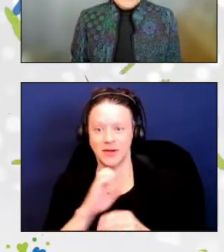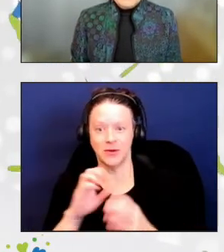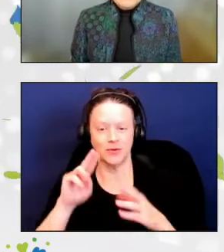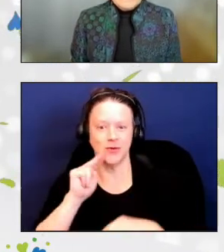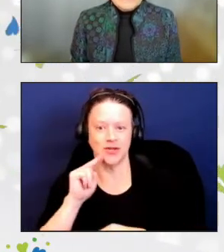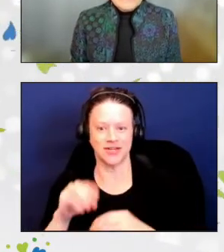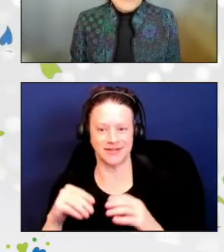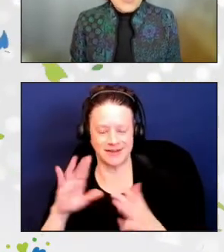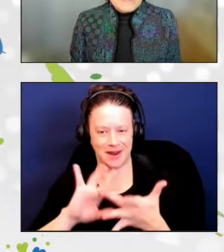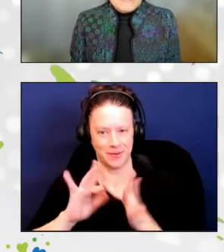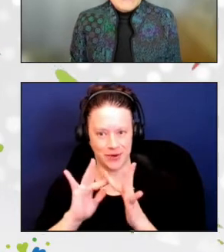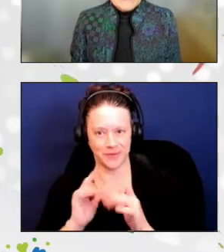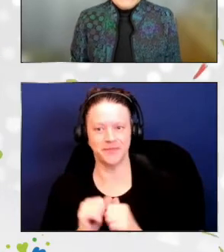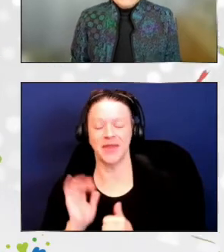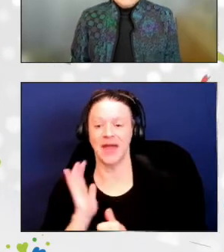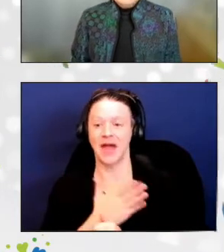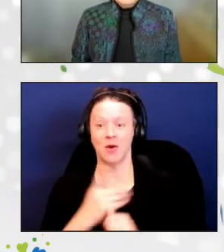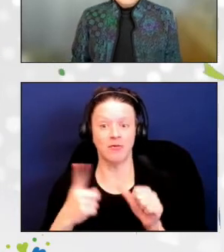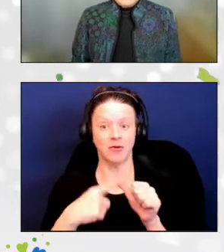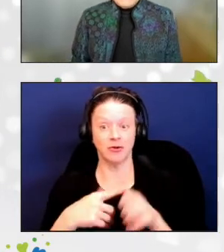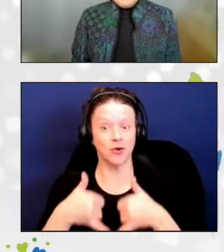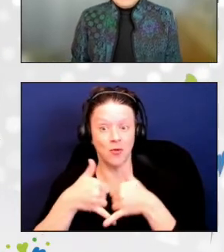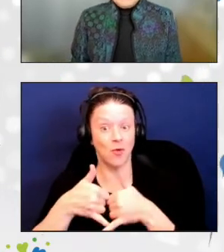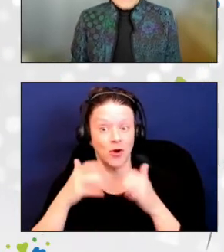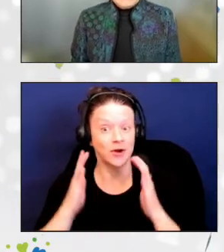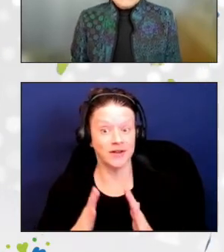Our first awardee is, Amy Mallet.